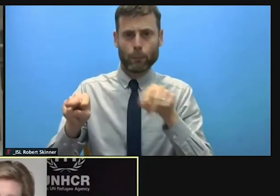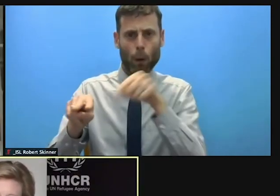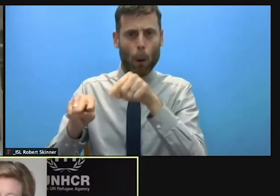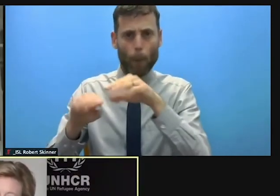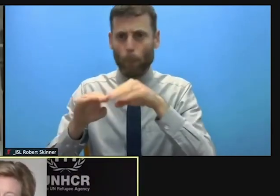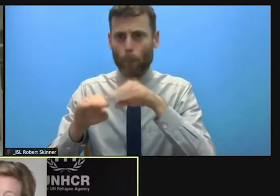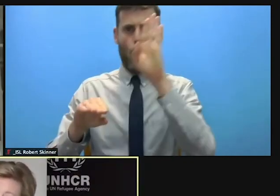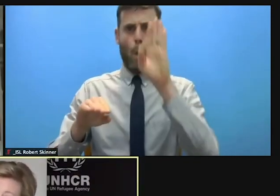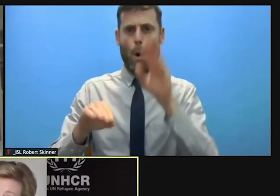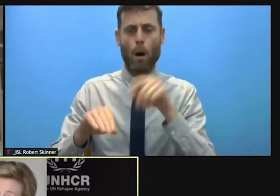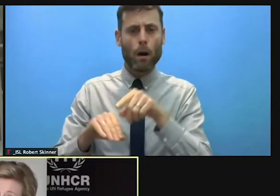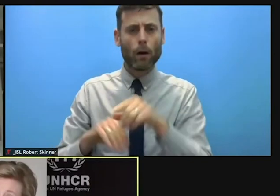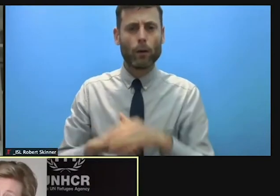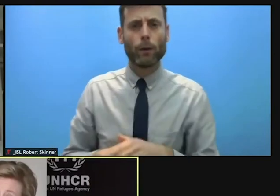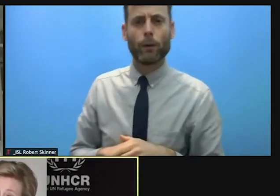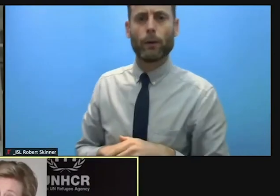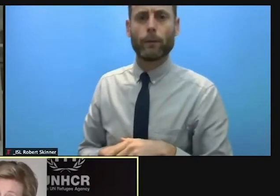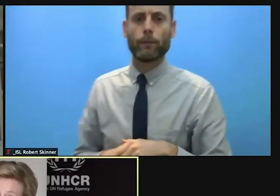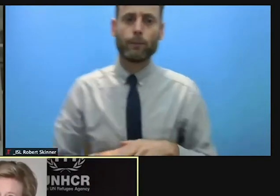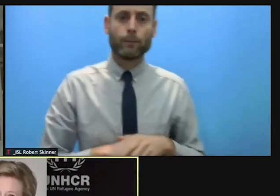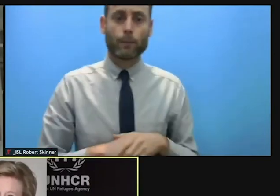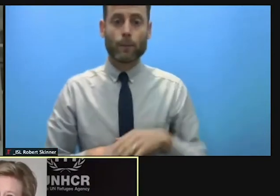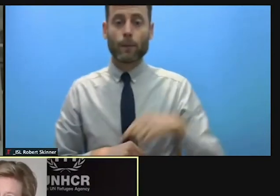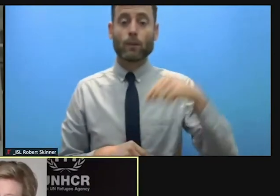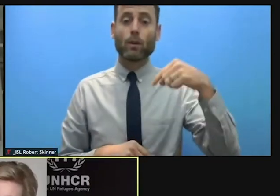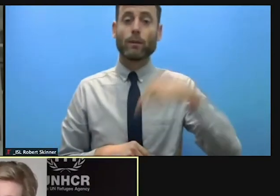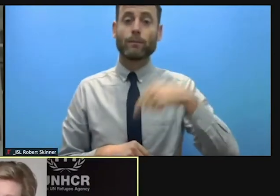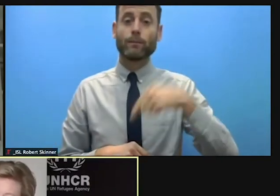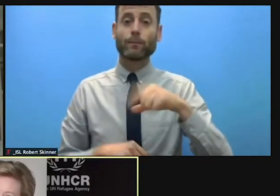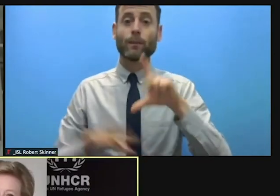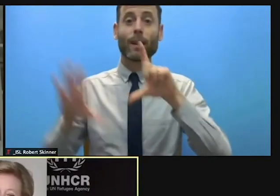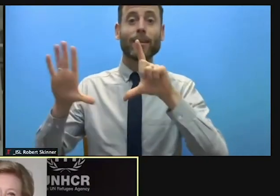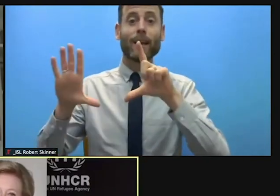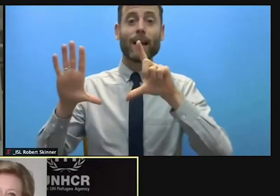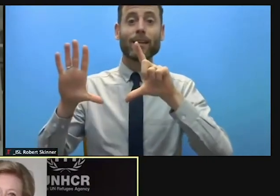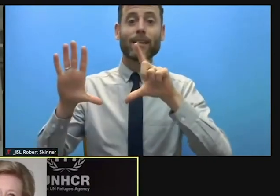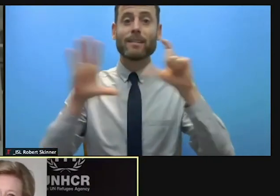as I can, and of course this is the 70th anniversary of the refugee convention and we're